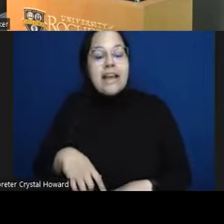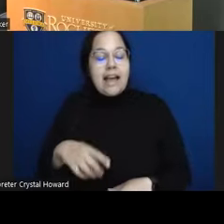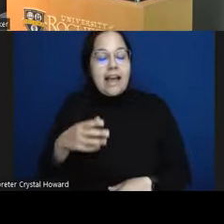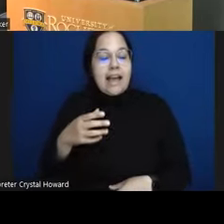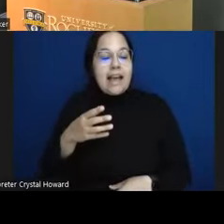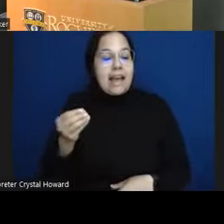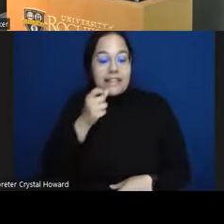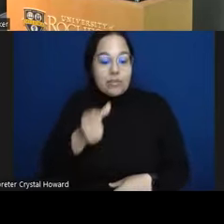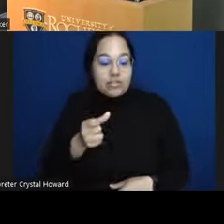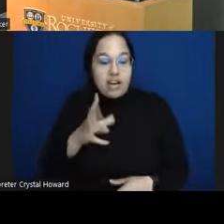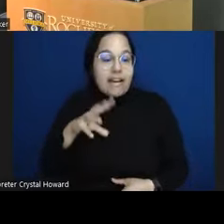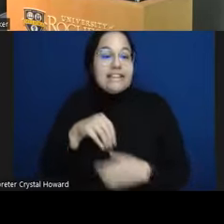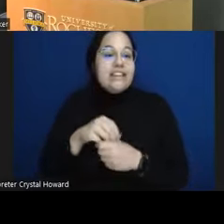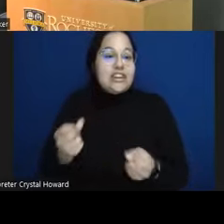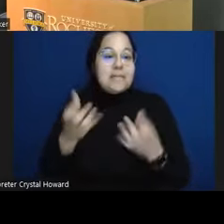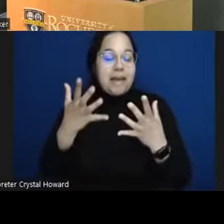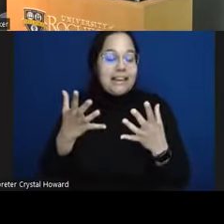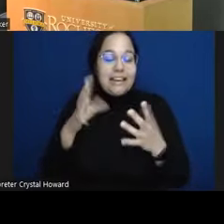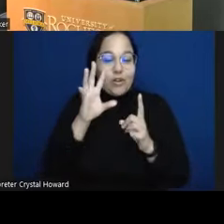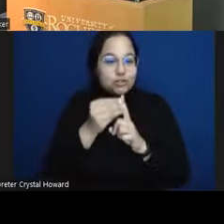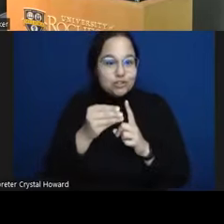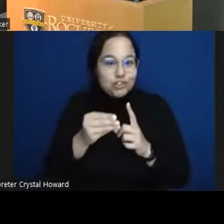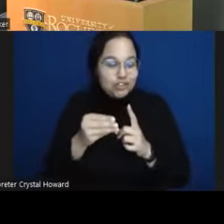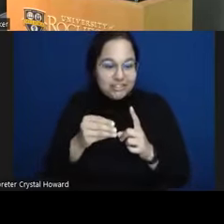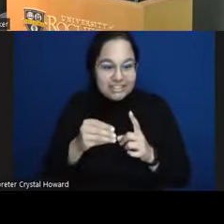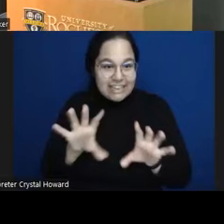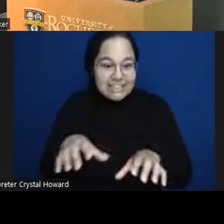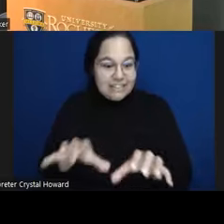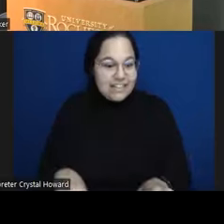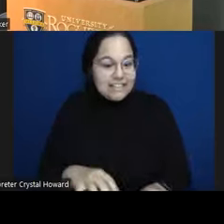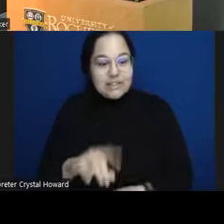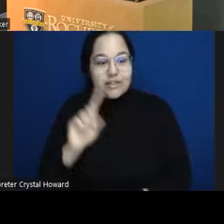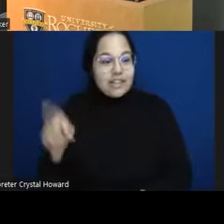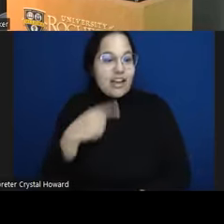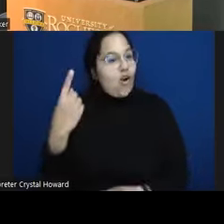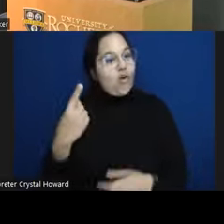activities so they only endorsed it about 11% of the time um which averaged out about to